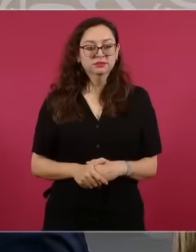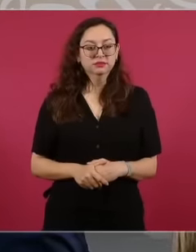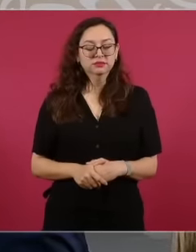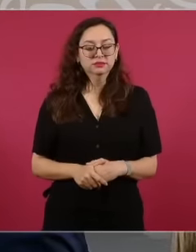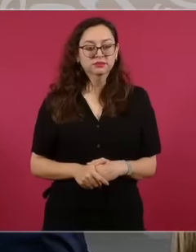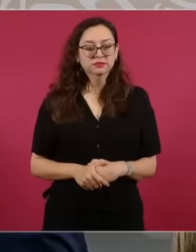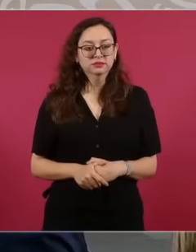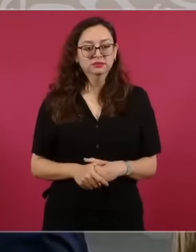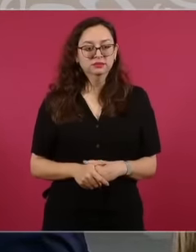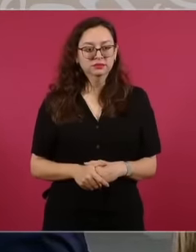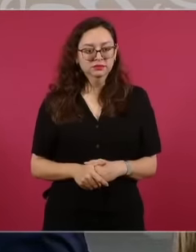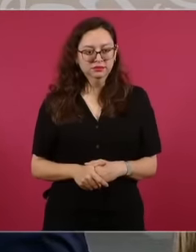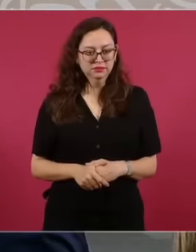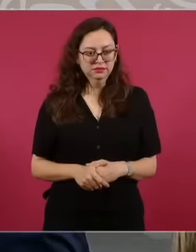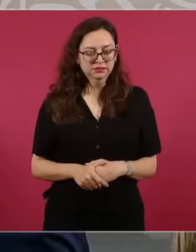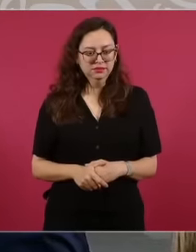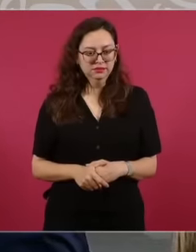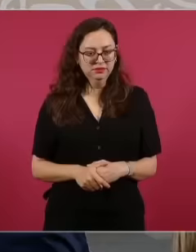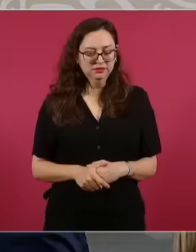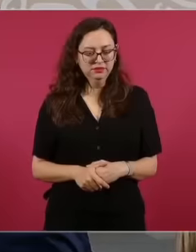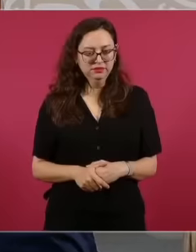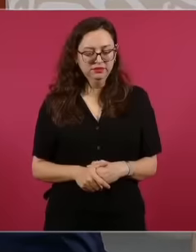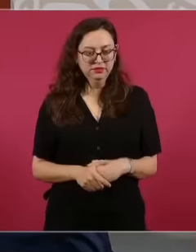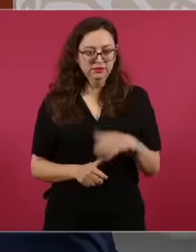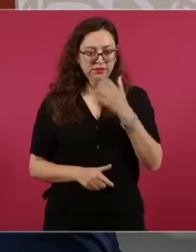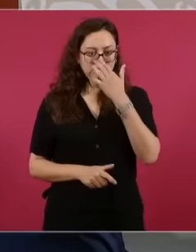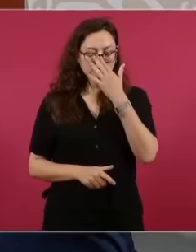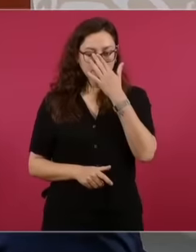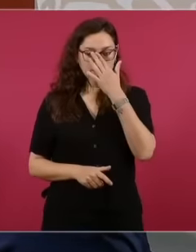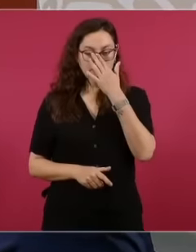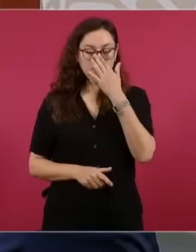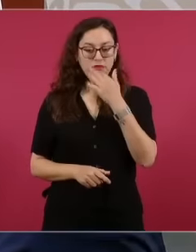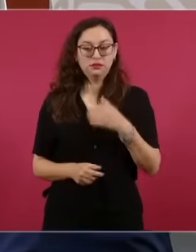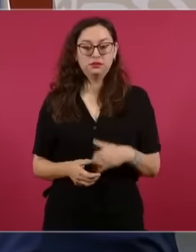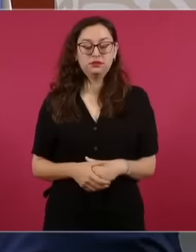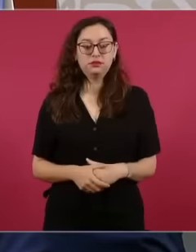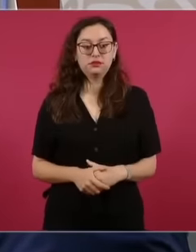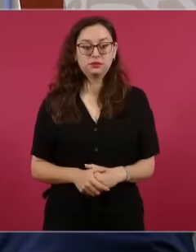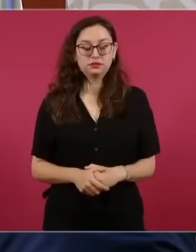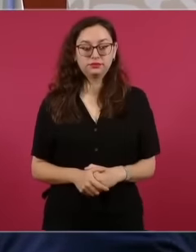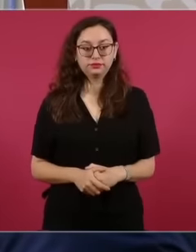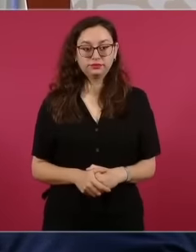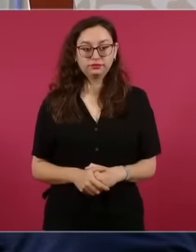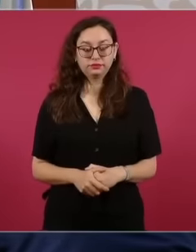202 but here in the